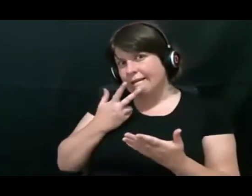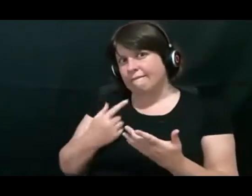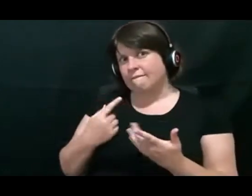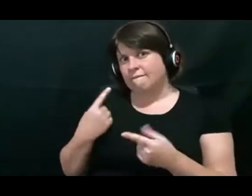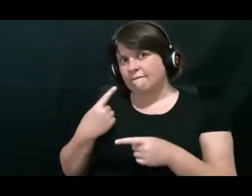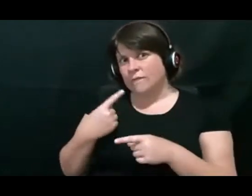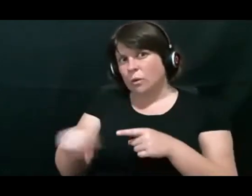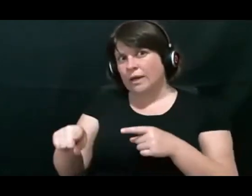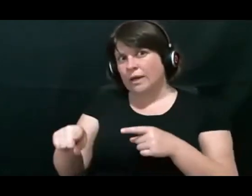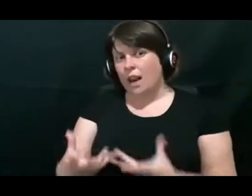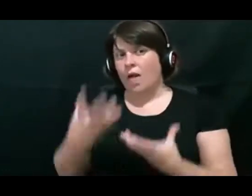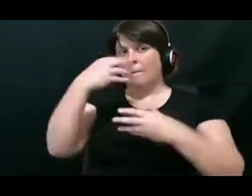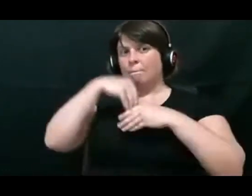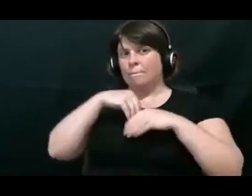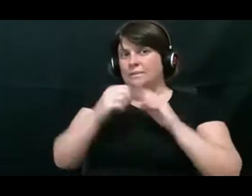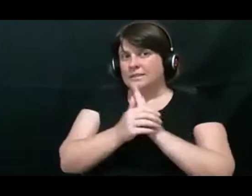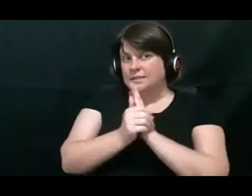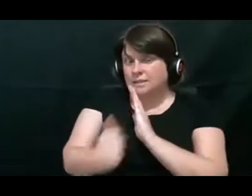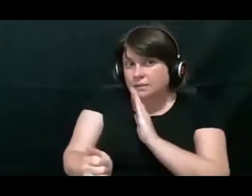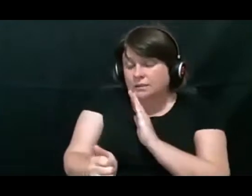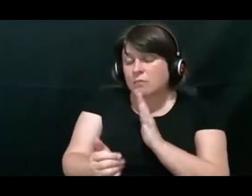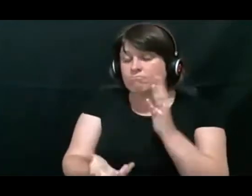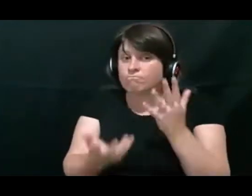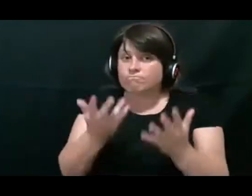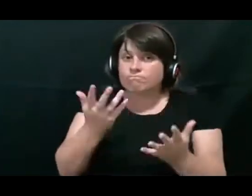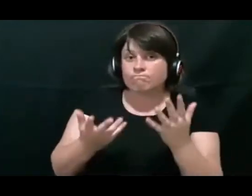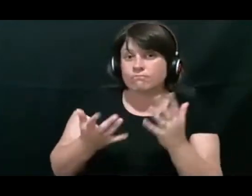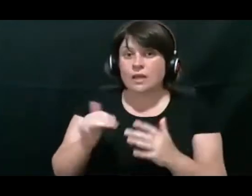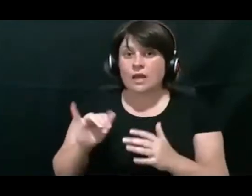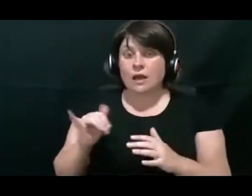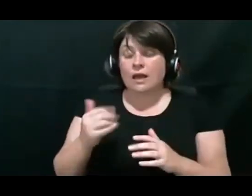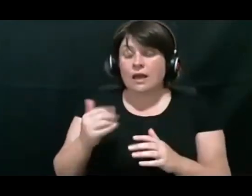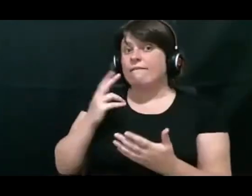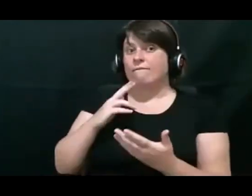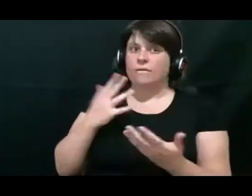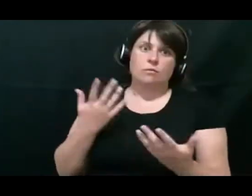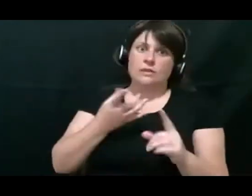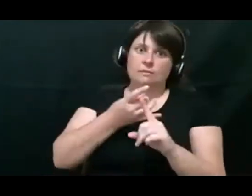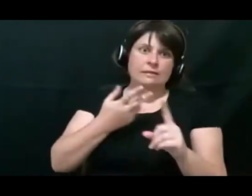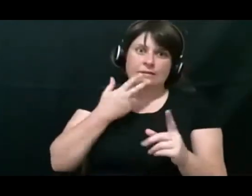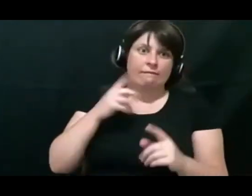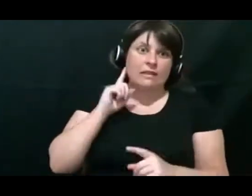So we might start something particularly if they are in a hearing family maybe with something